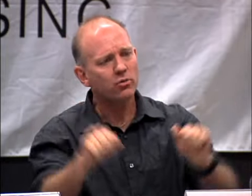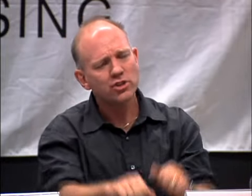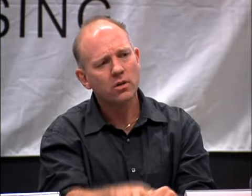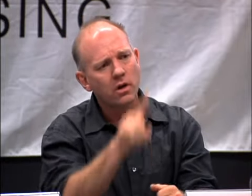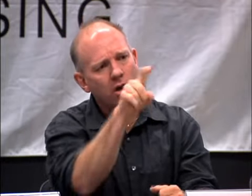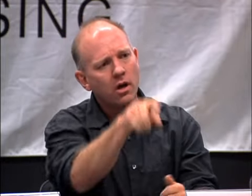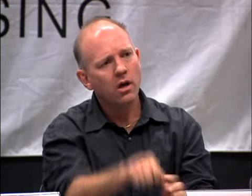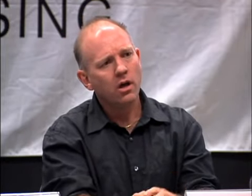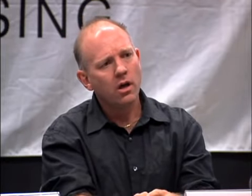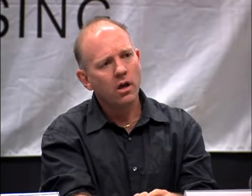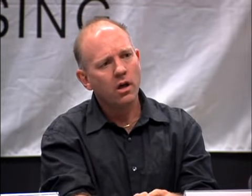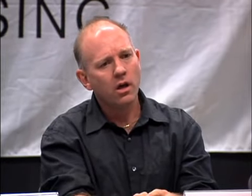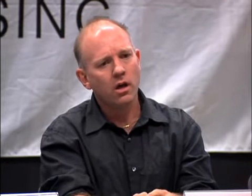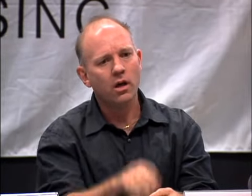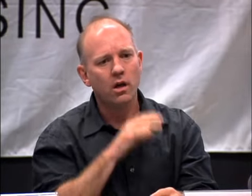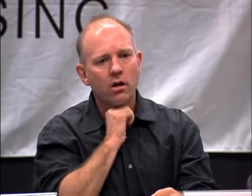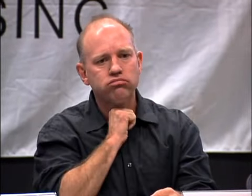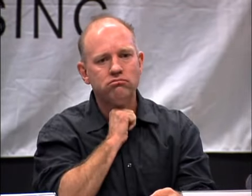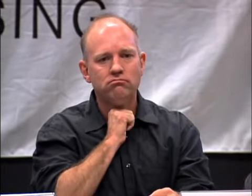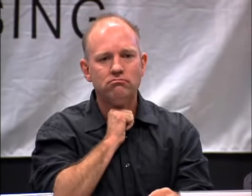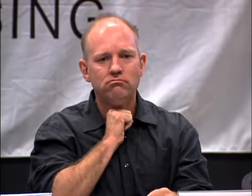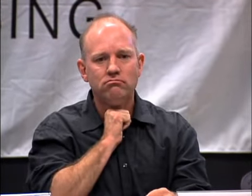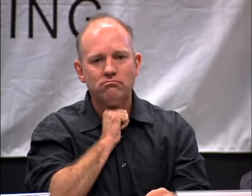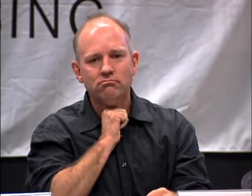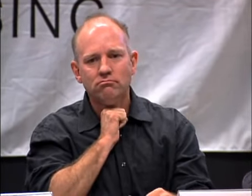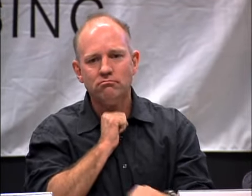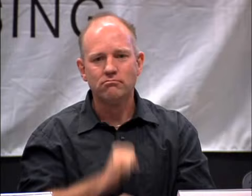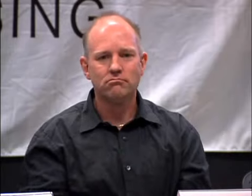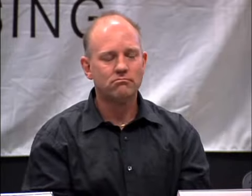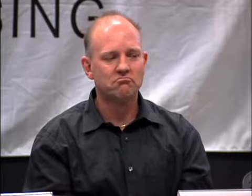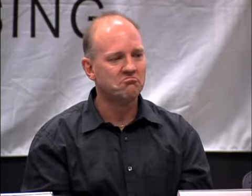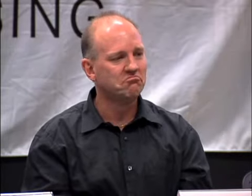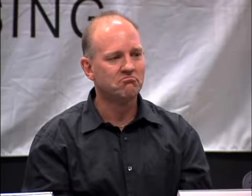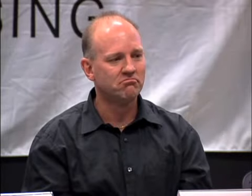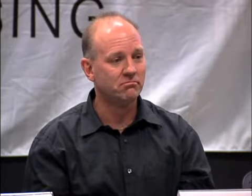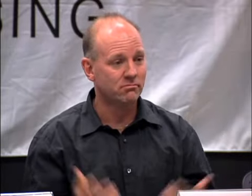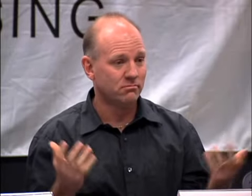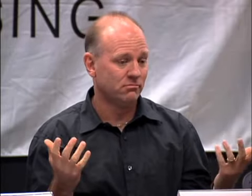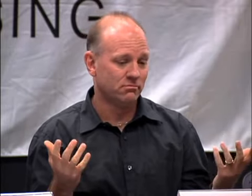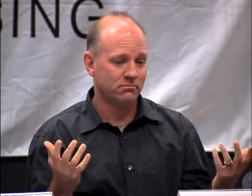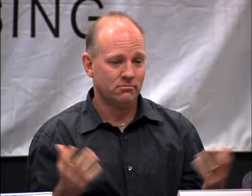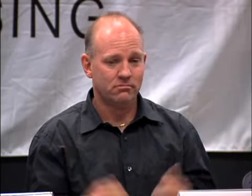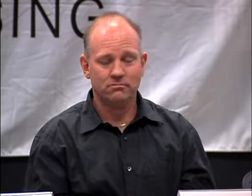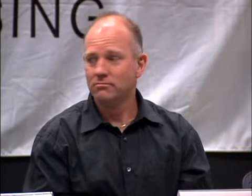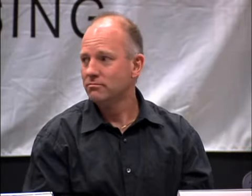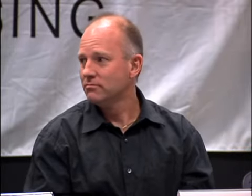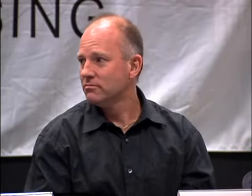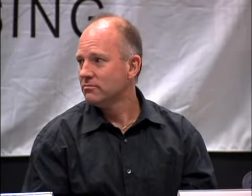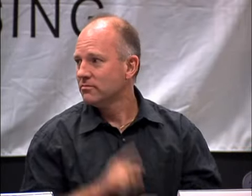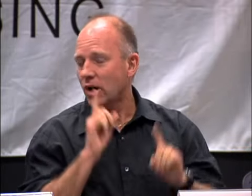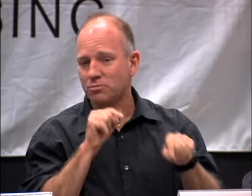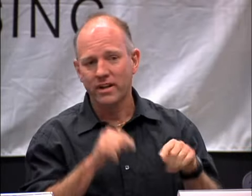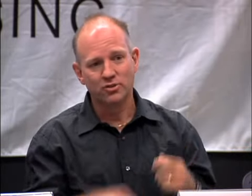ABOUT LEARNING SIGN LANGUAGE?" AND THAT KIND OF SHUT HER UP.